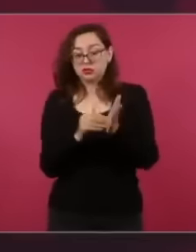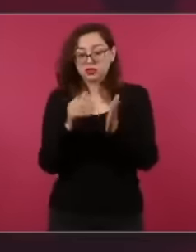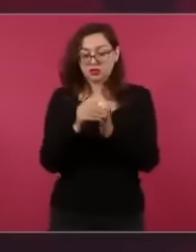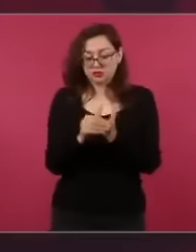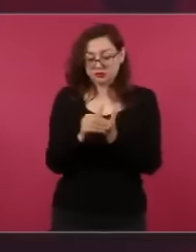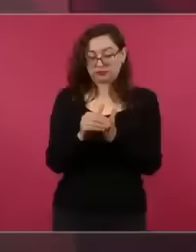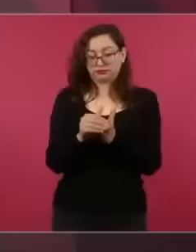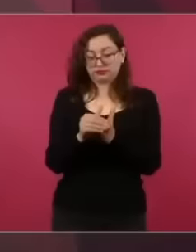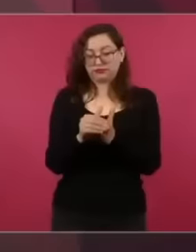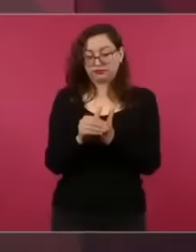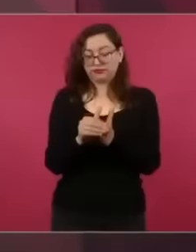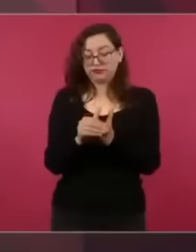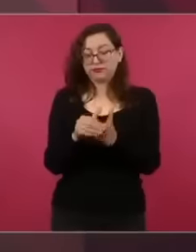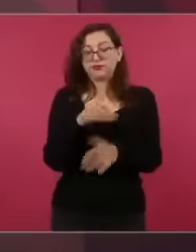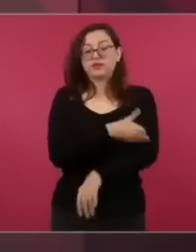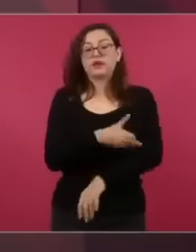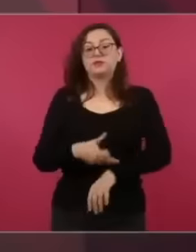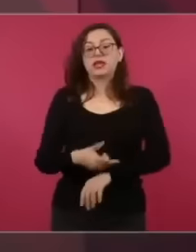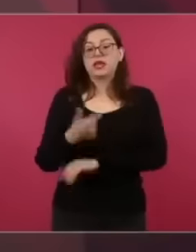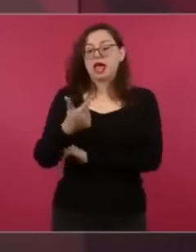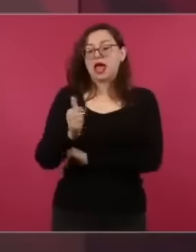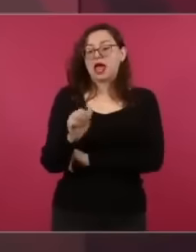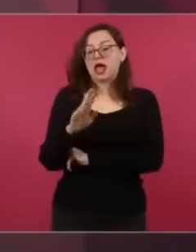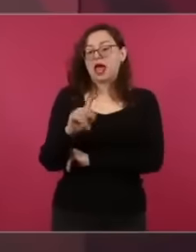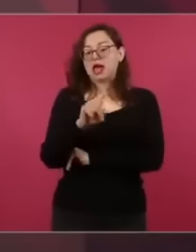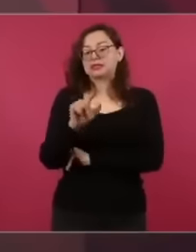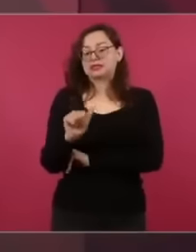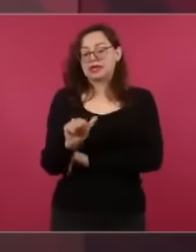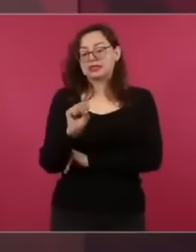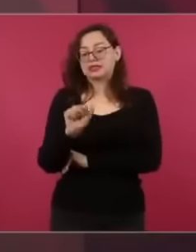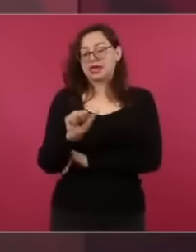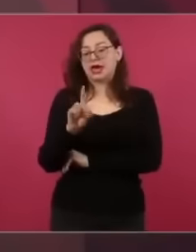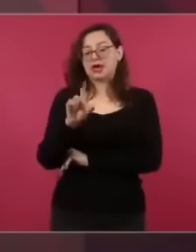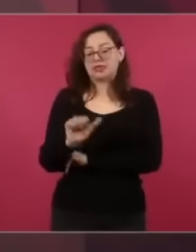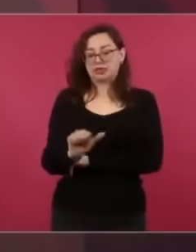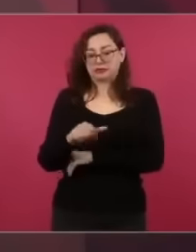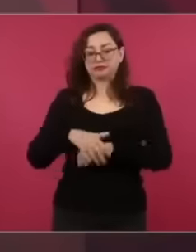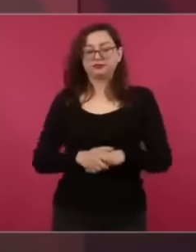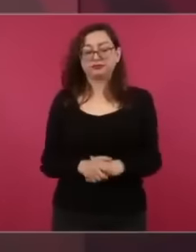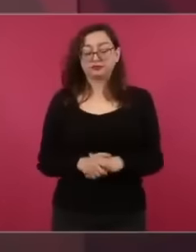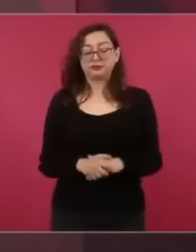in 88 it entered Salinas in